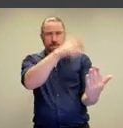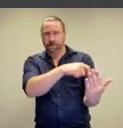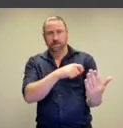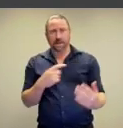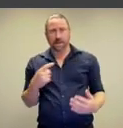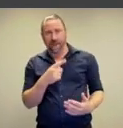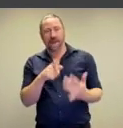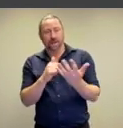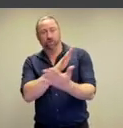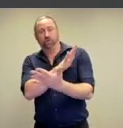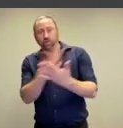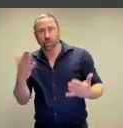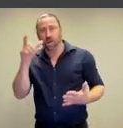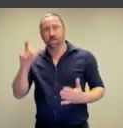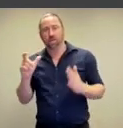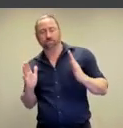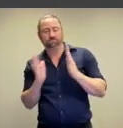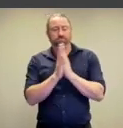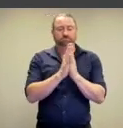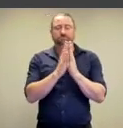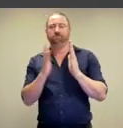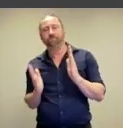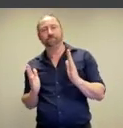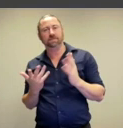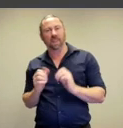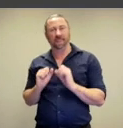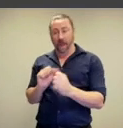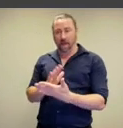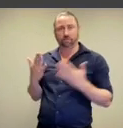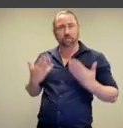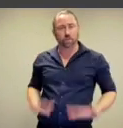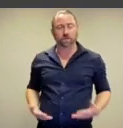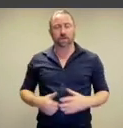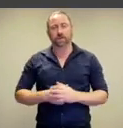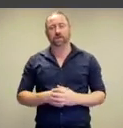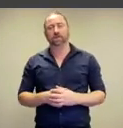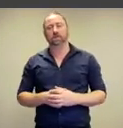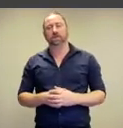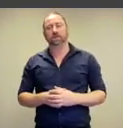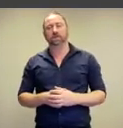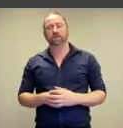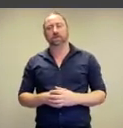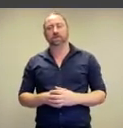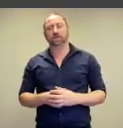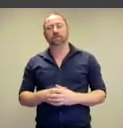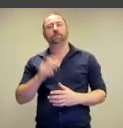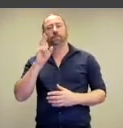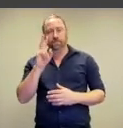recreates the female form.